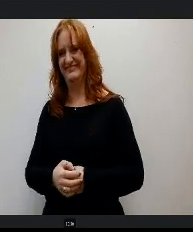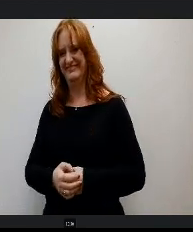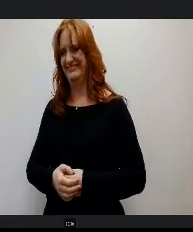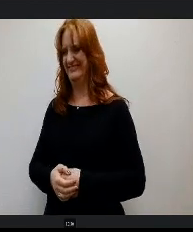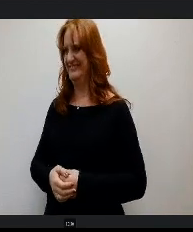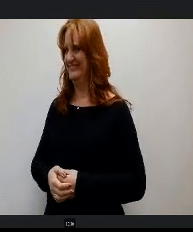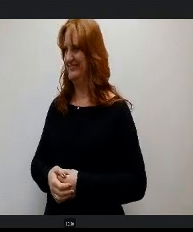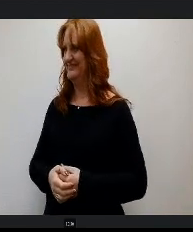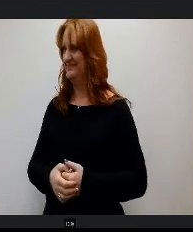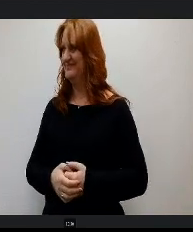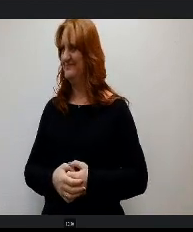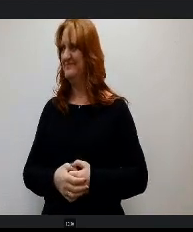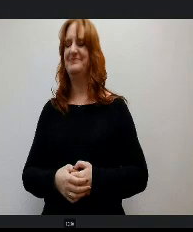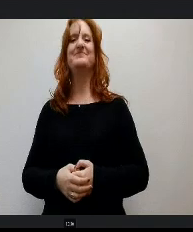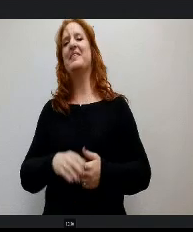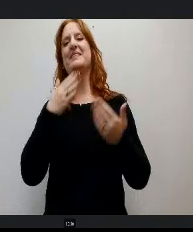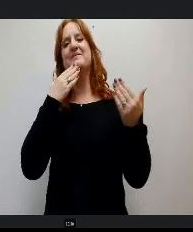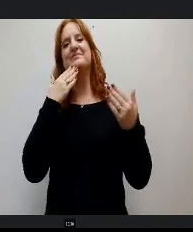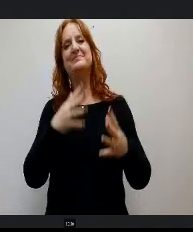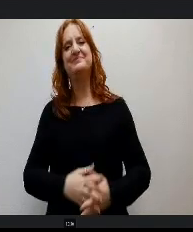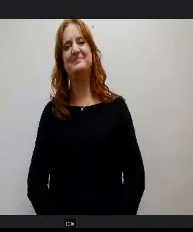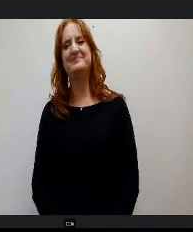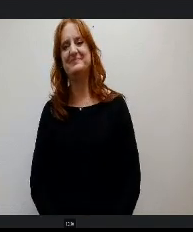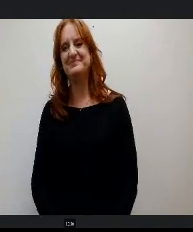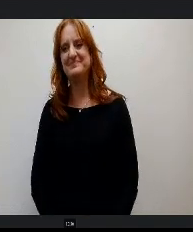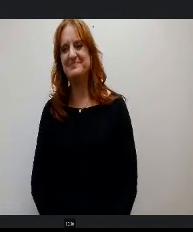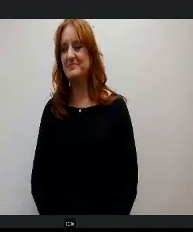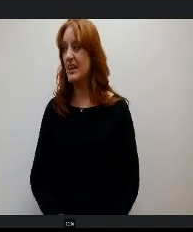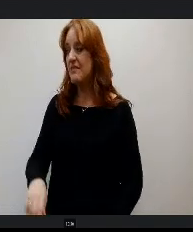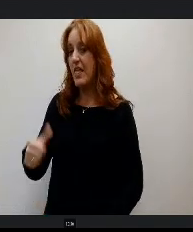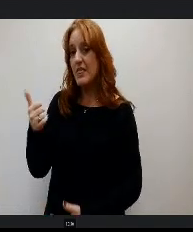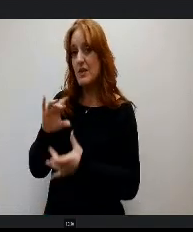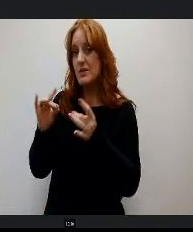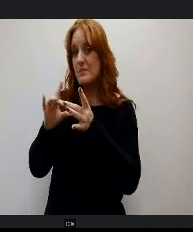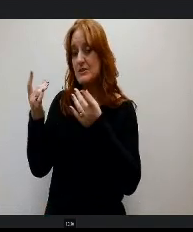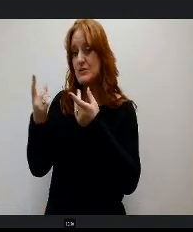OK. Thank you. Do we have any other comments or questions? OK thank you.